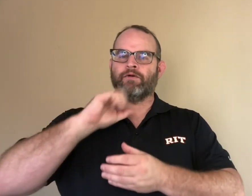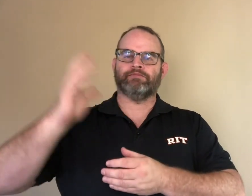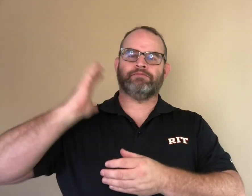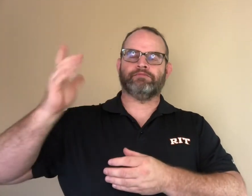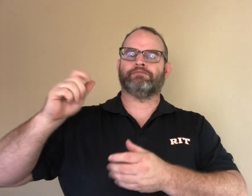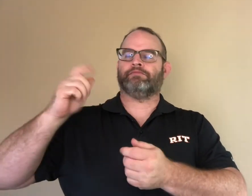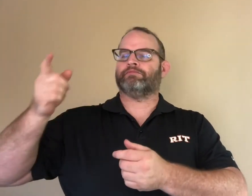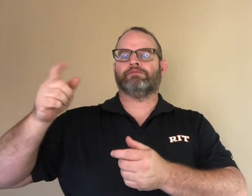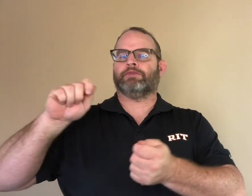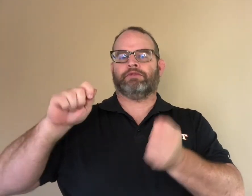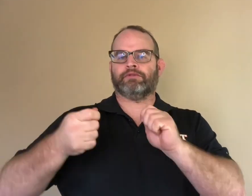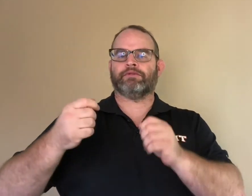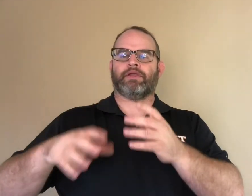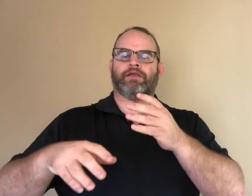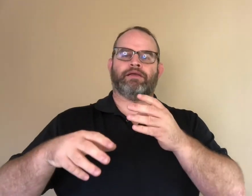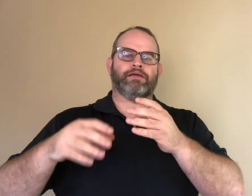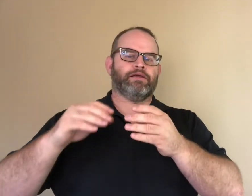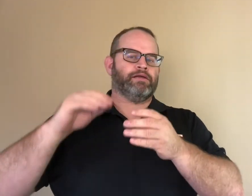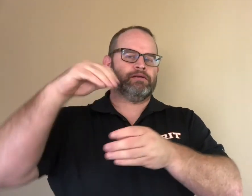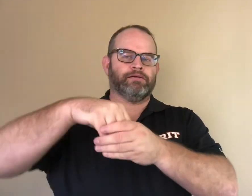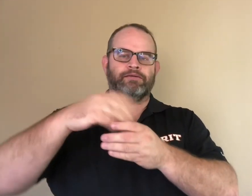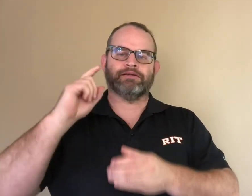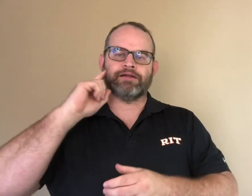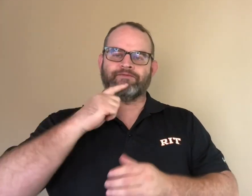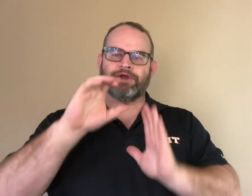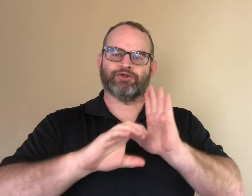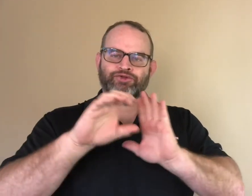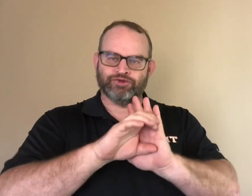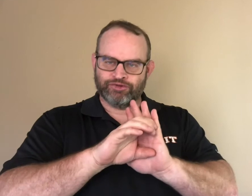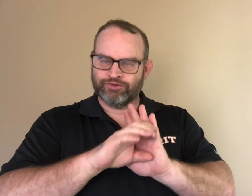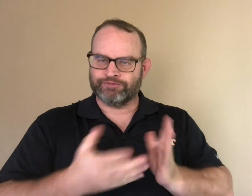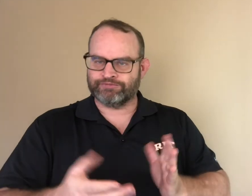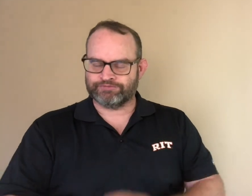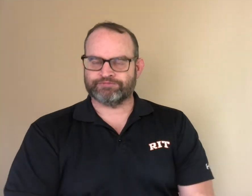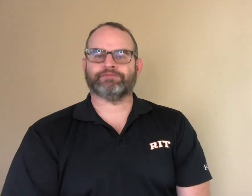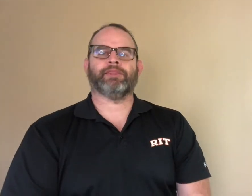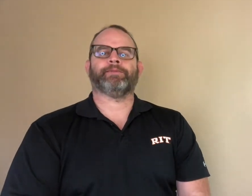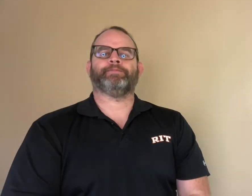It is important to involve the deaf community in the story development process. They can help make deaf stories more genuine.